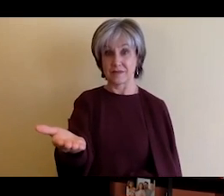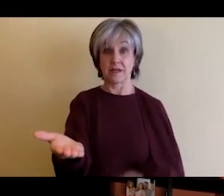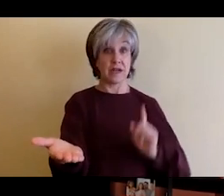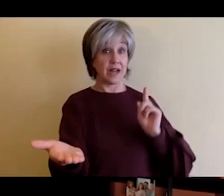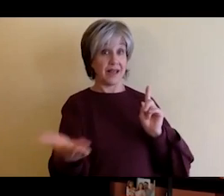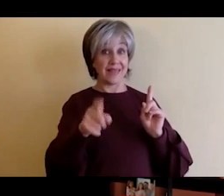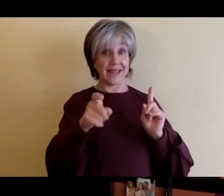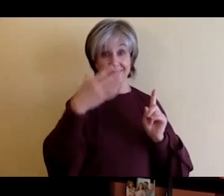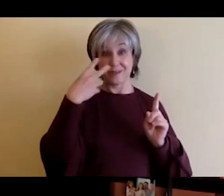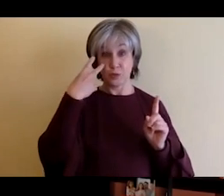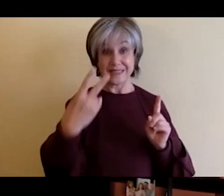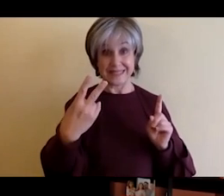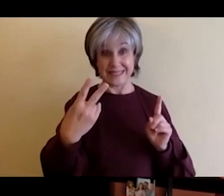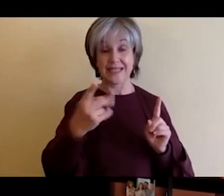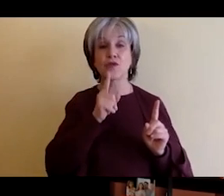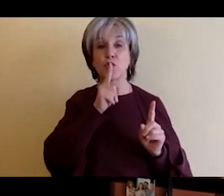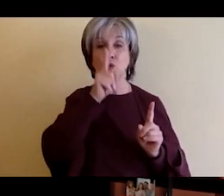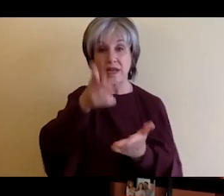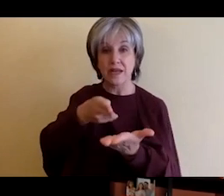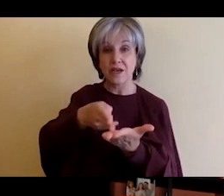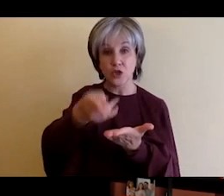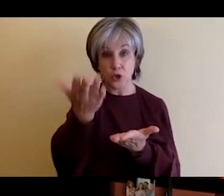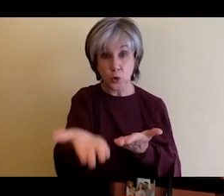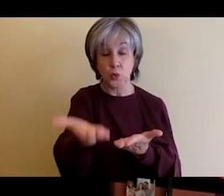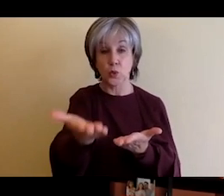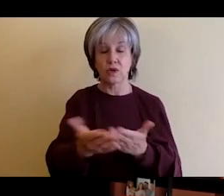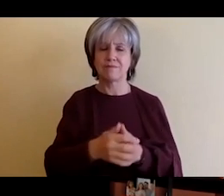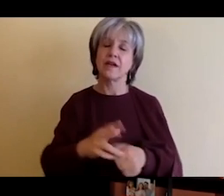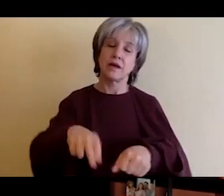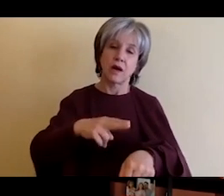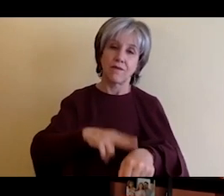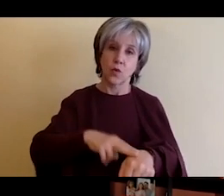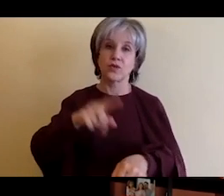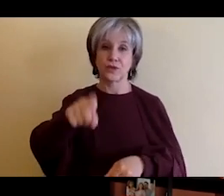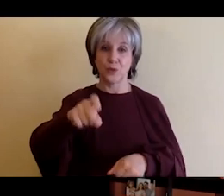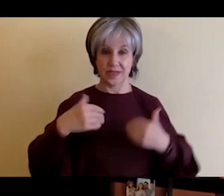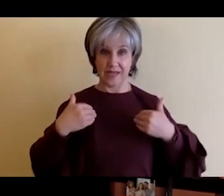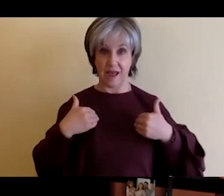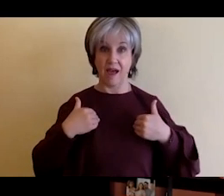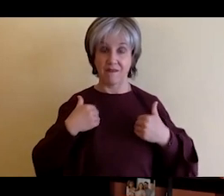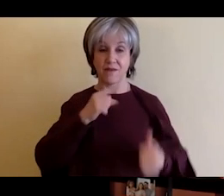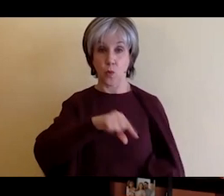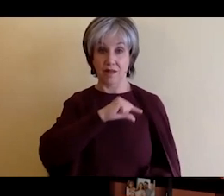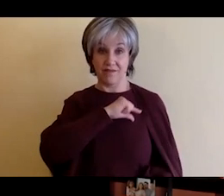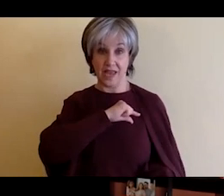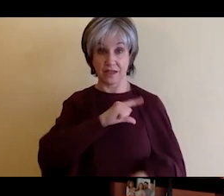the qualifications and things like that but um I find that sometimes that especially when